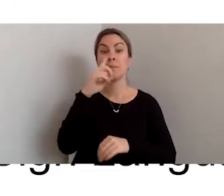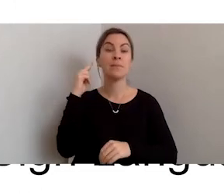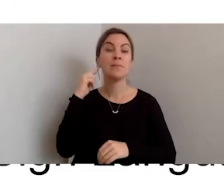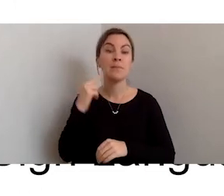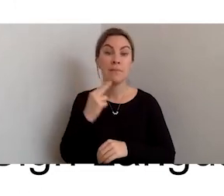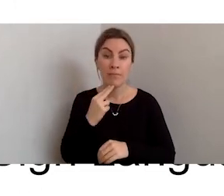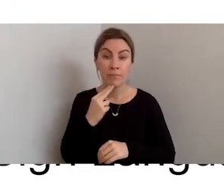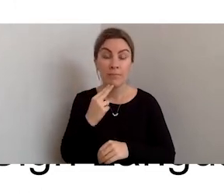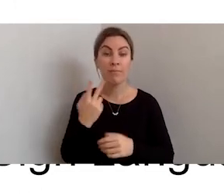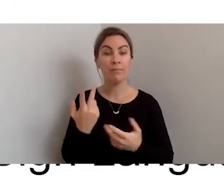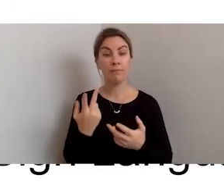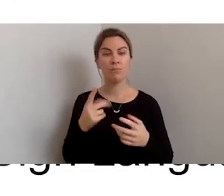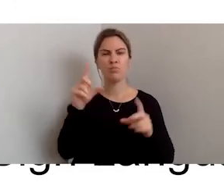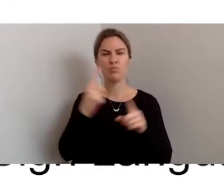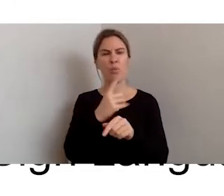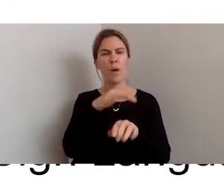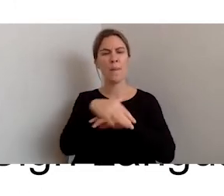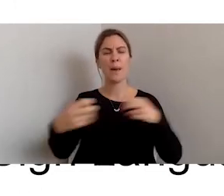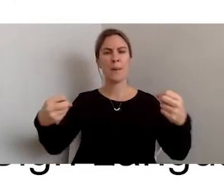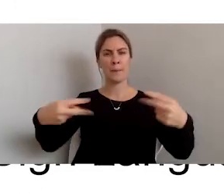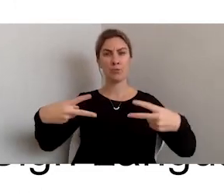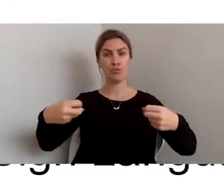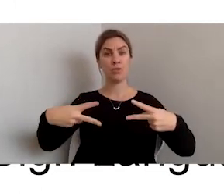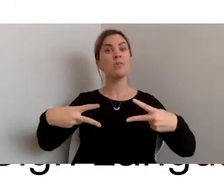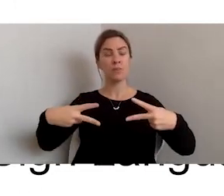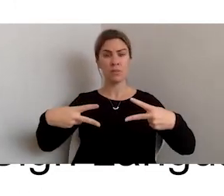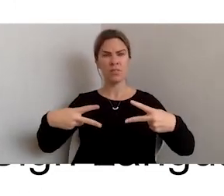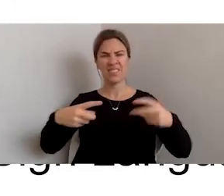captioning, I think the most important thing that people forget